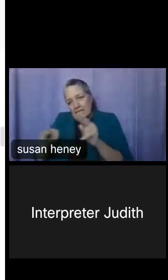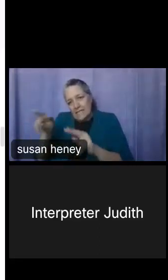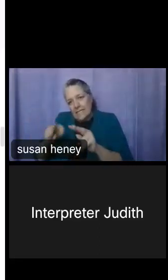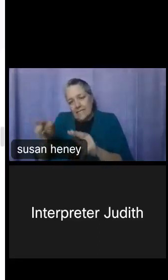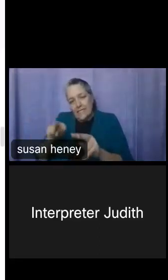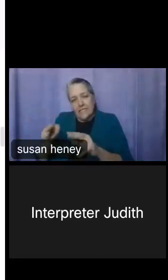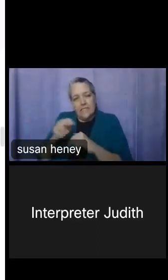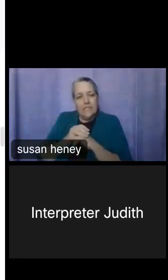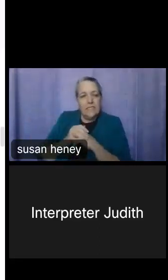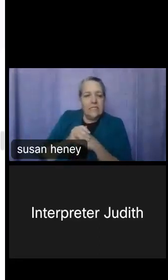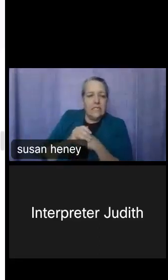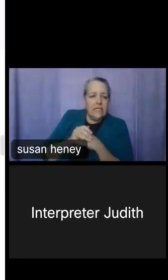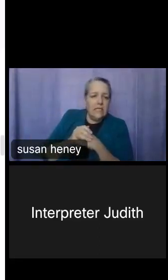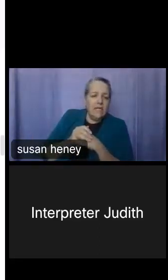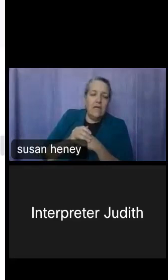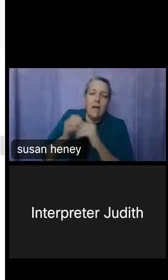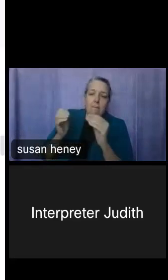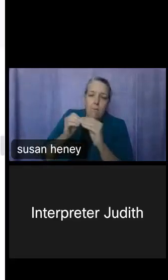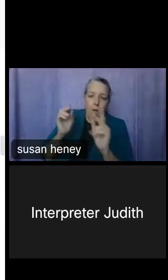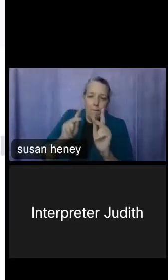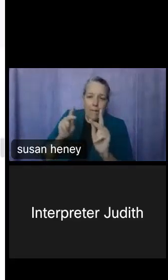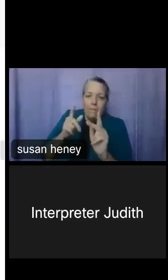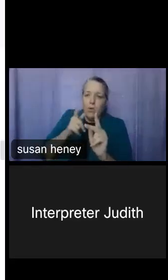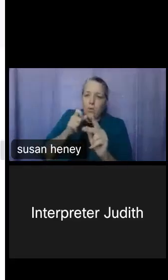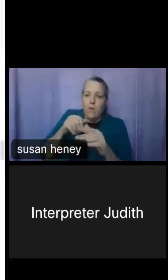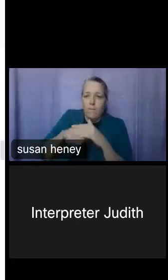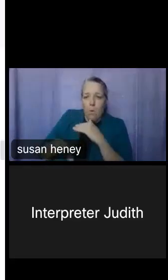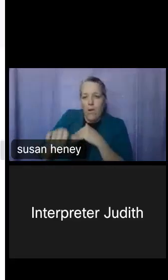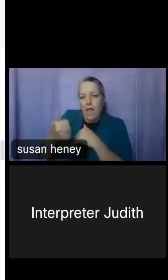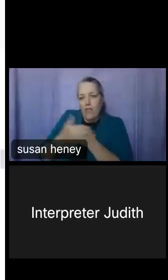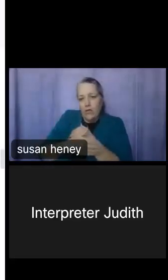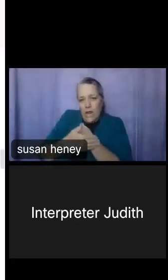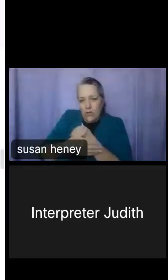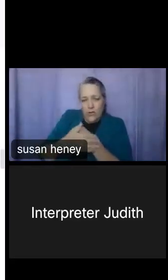more foreign-born population, but you get the gist of it. You want to make sure, you